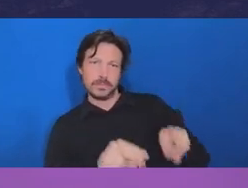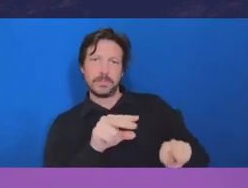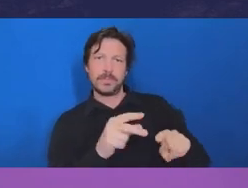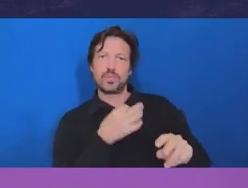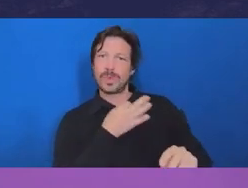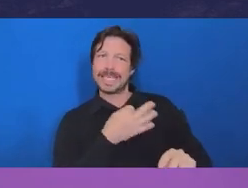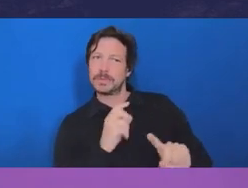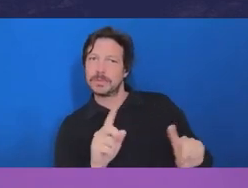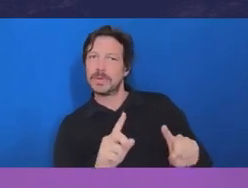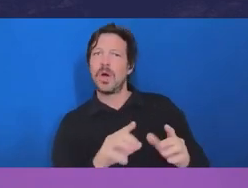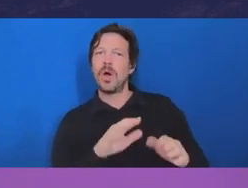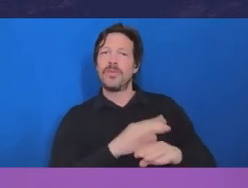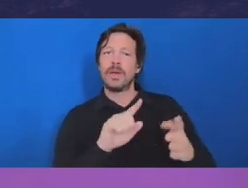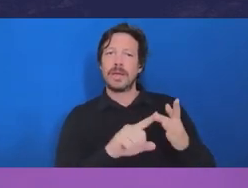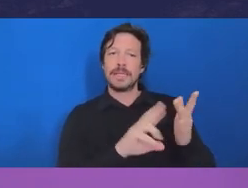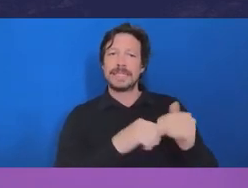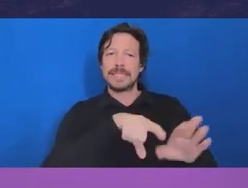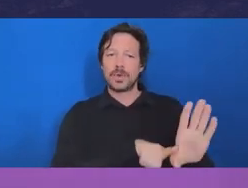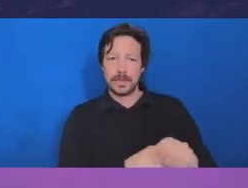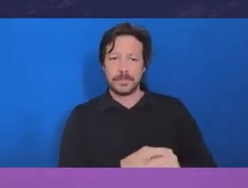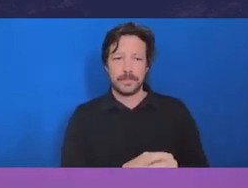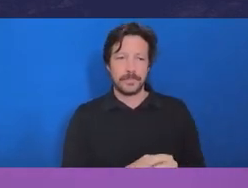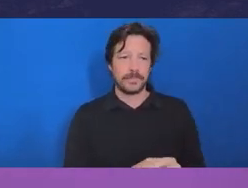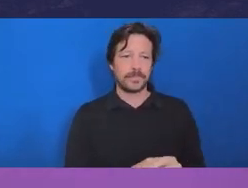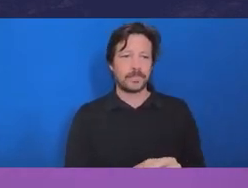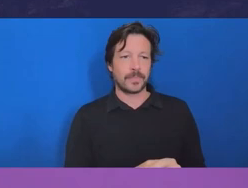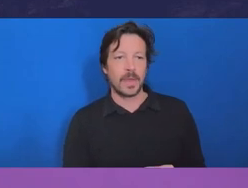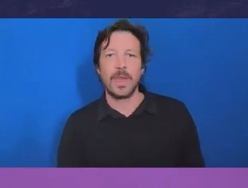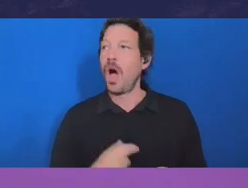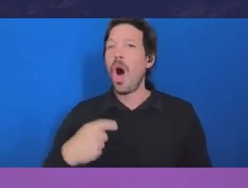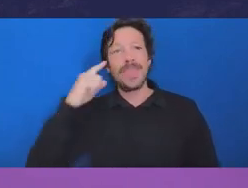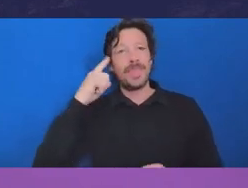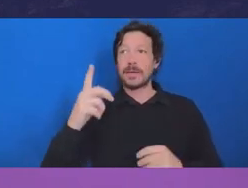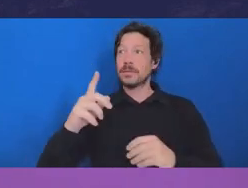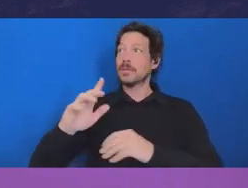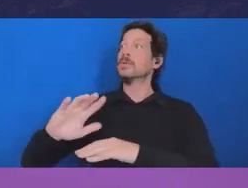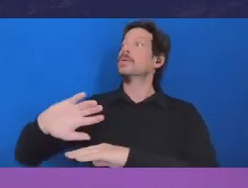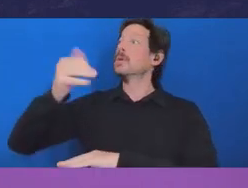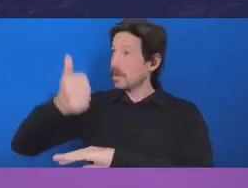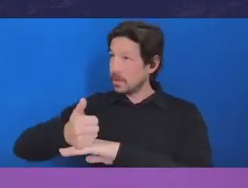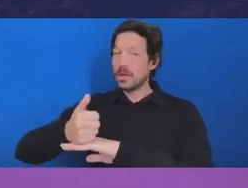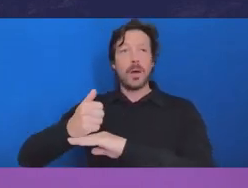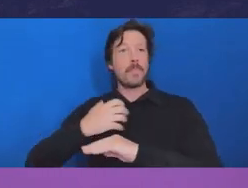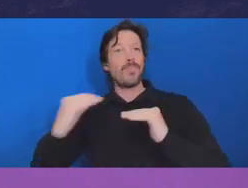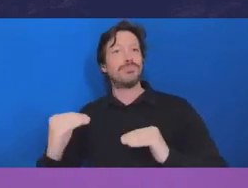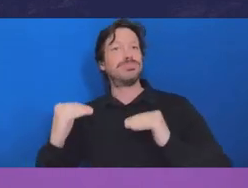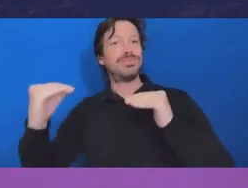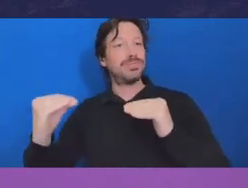sharing of information and knowledge and best practice that we will lift the game as it goes to integrity. What might